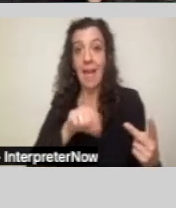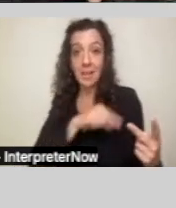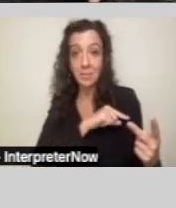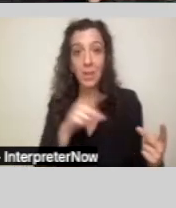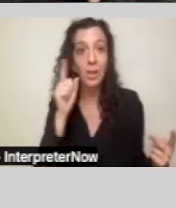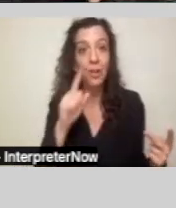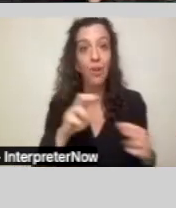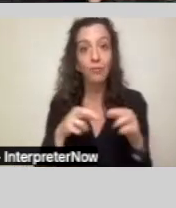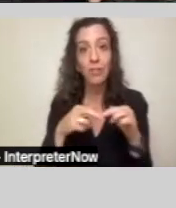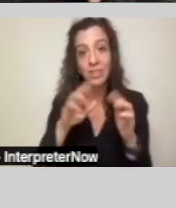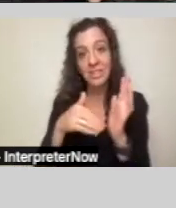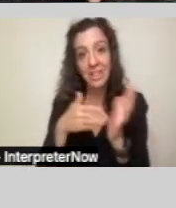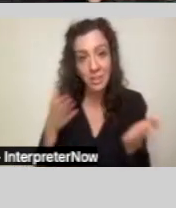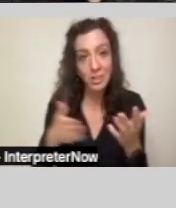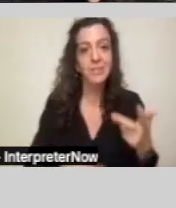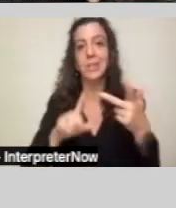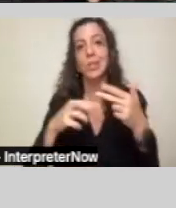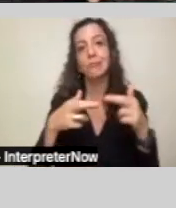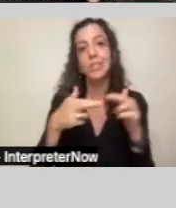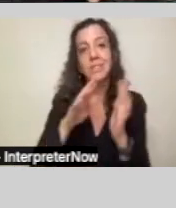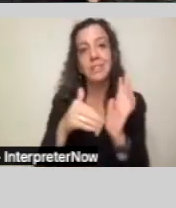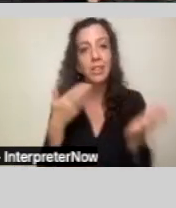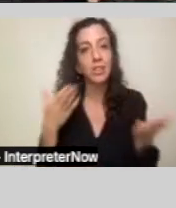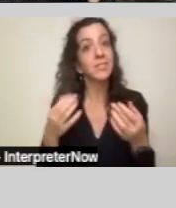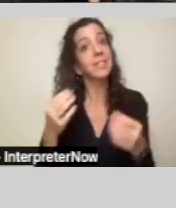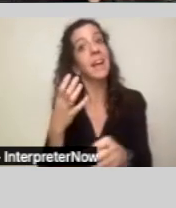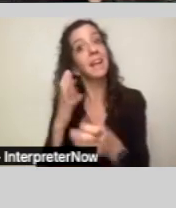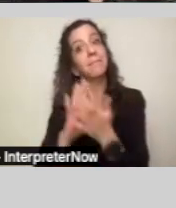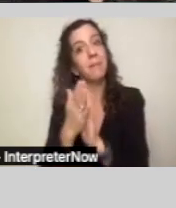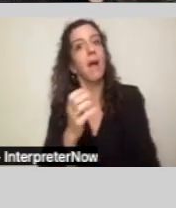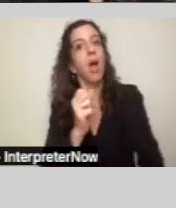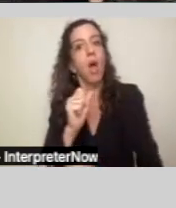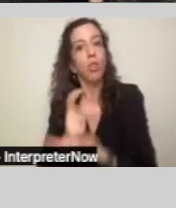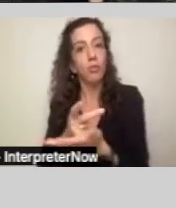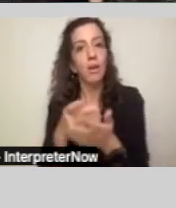Regional Center Services and getting services authorized through the Individual Program